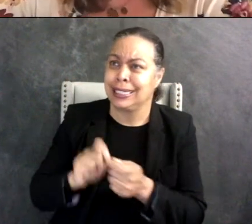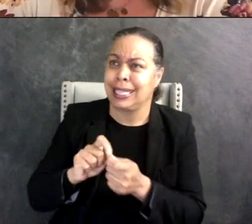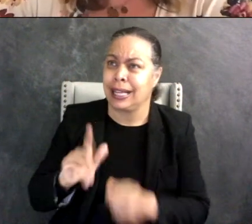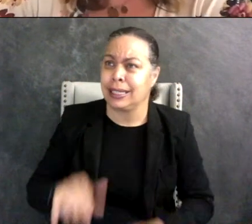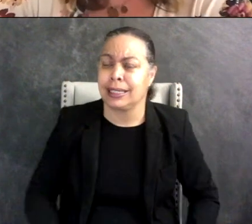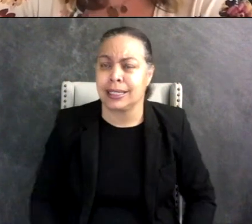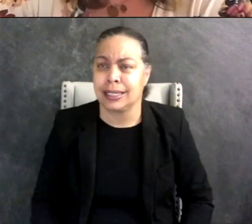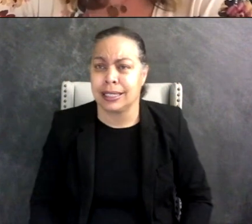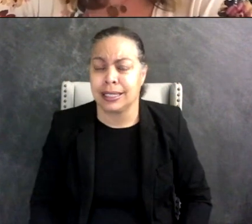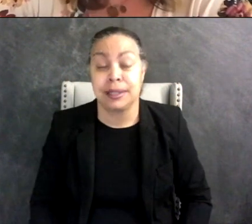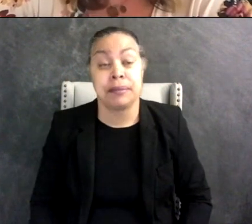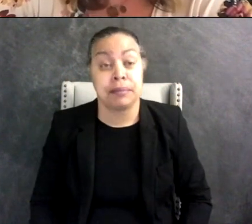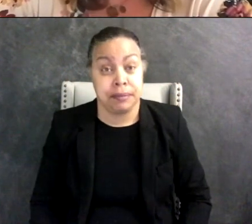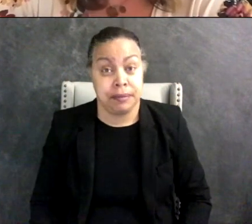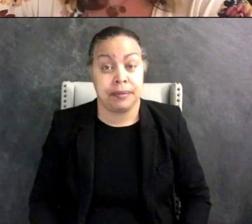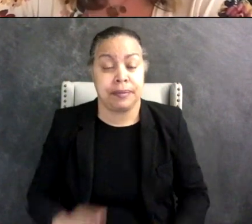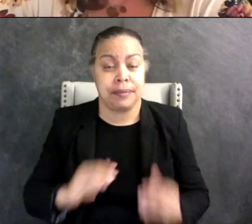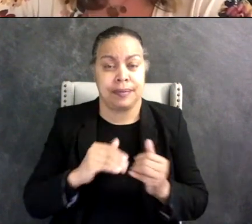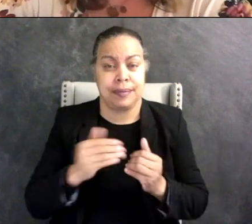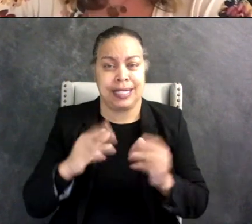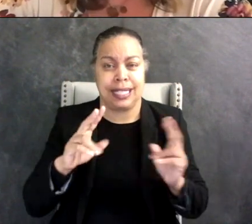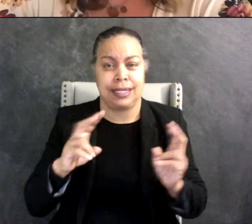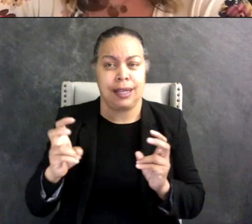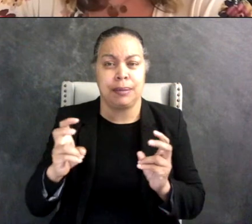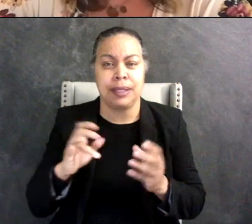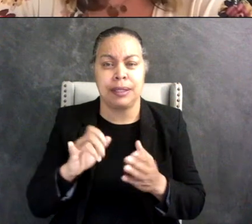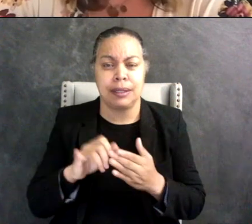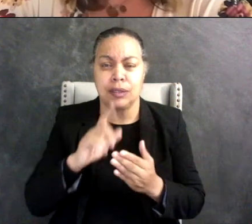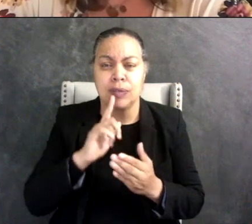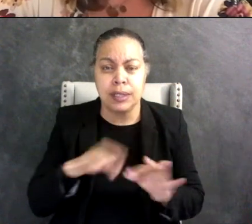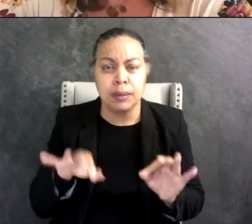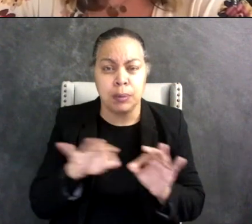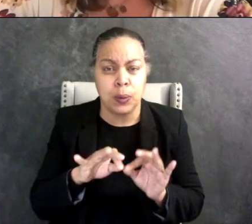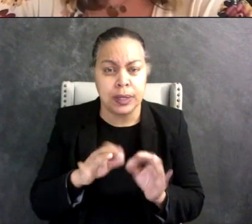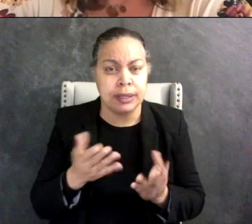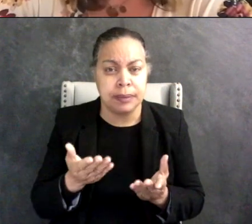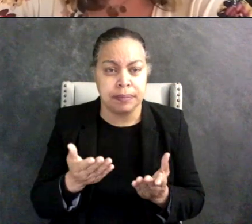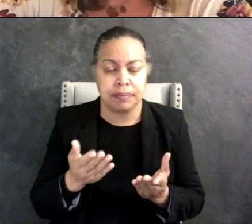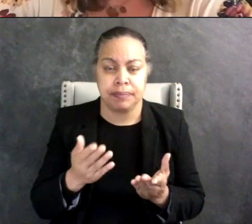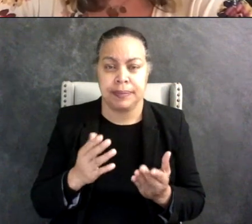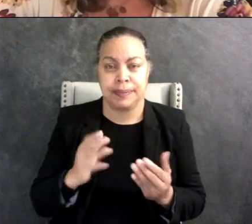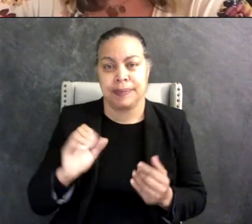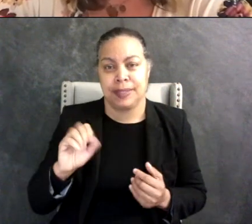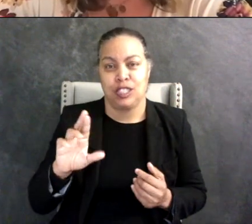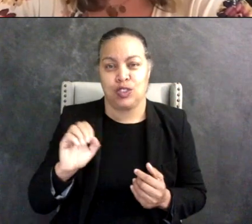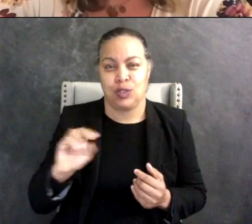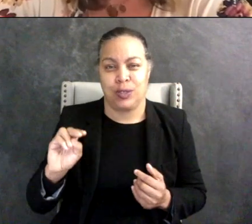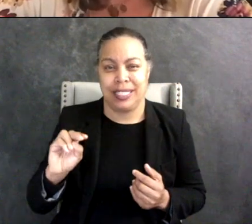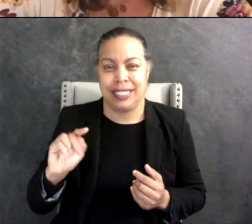So the next topic that is really important is about screen time and screen shaming.